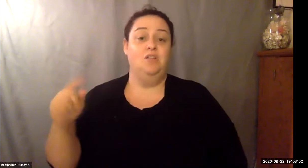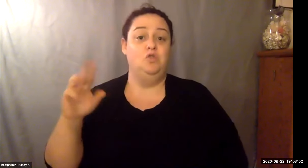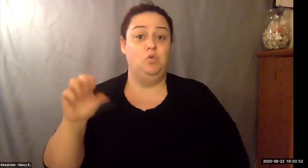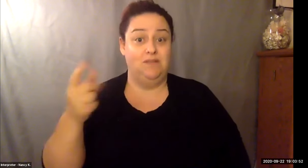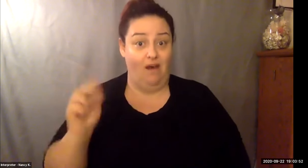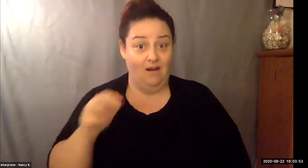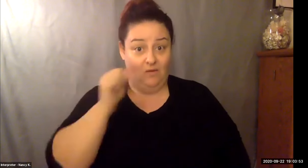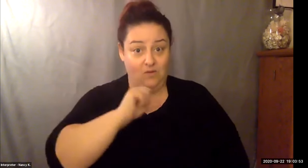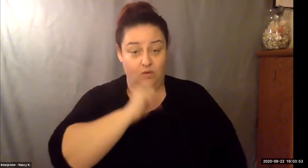Thanks.